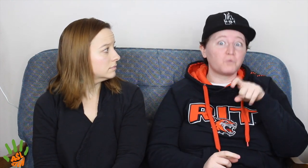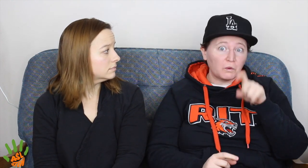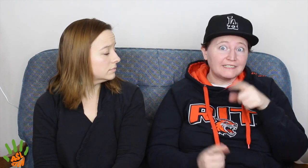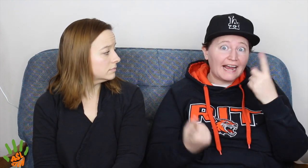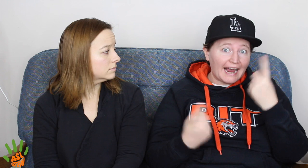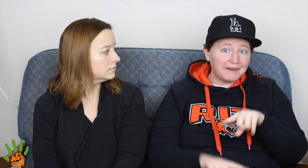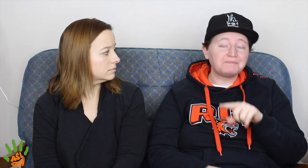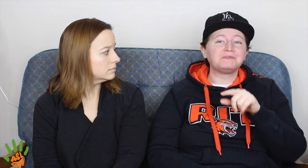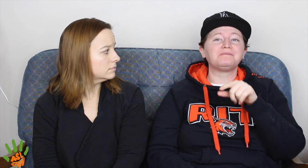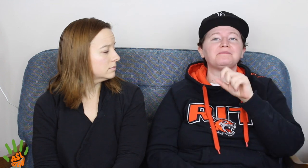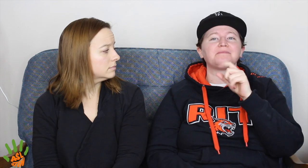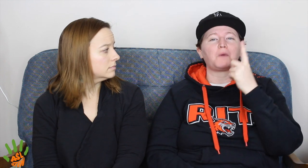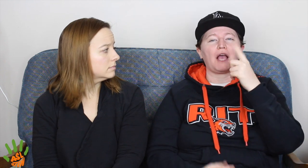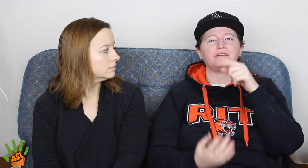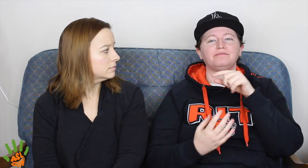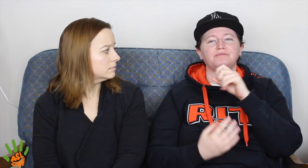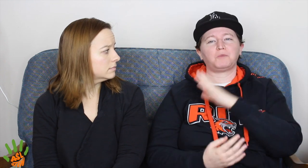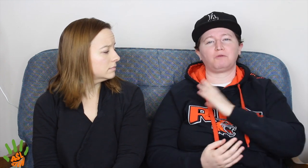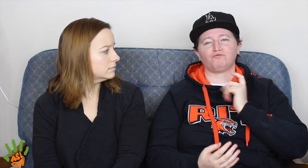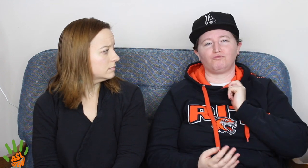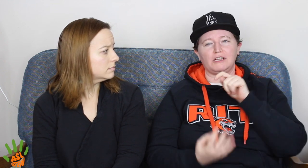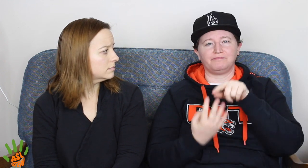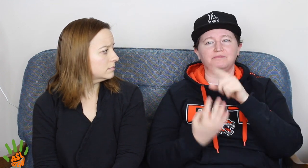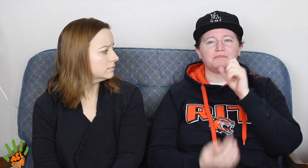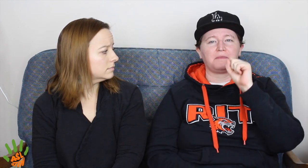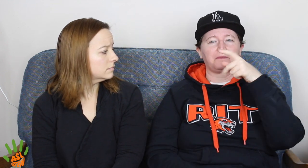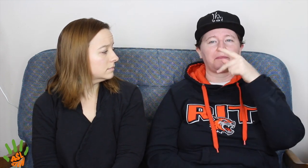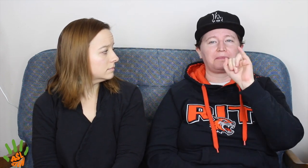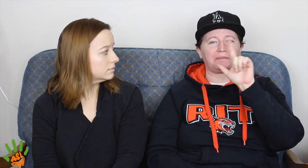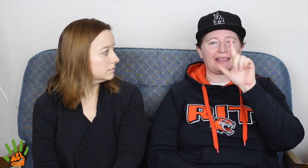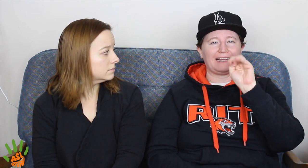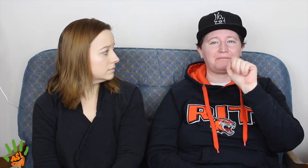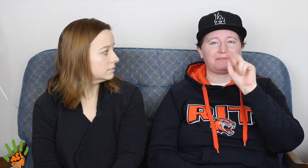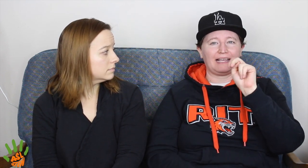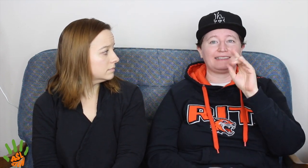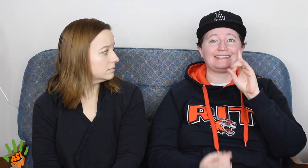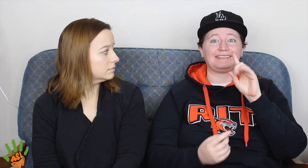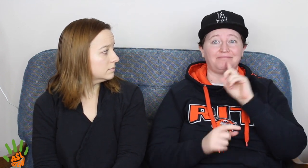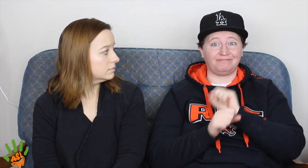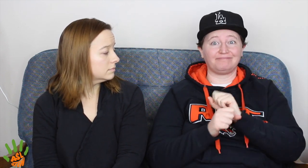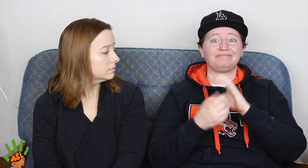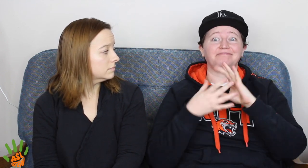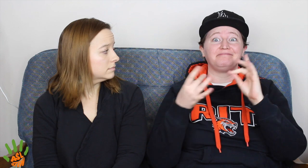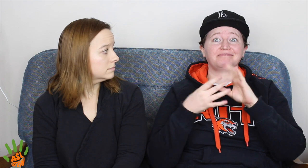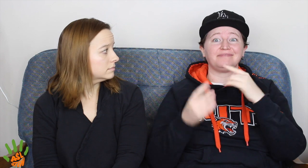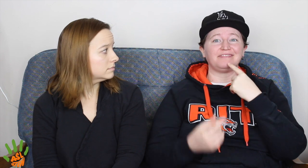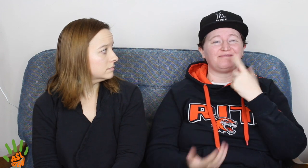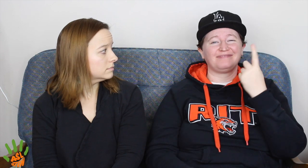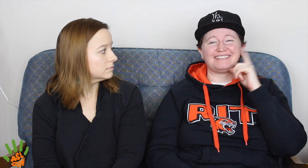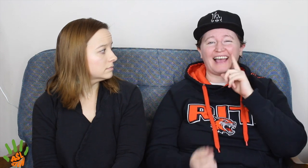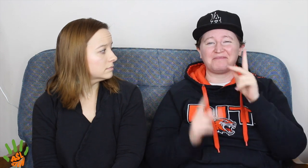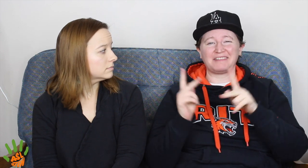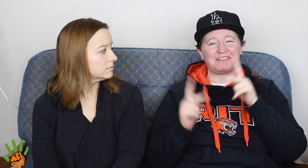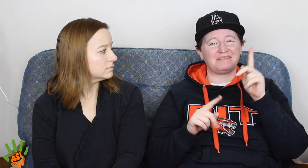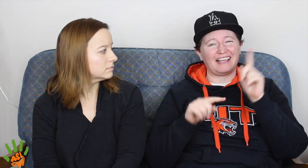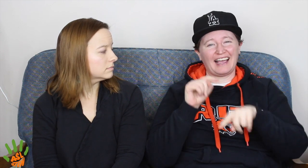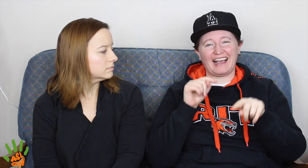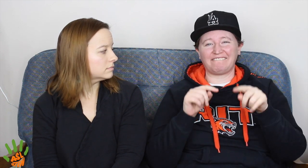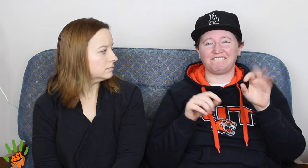but some people say apparently one of the Board of Trustees, a woman named Spilman, actually made a comment saying